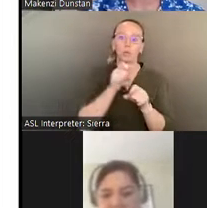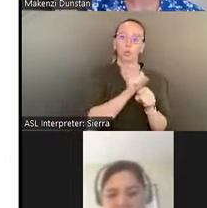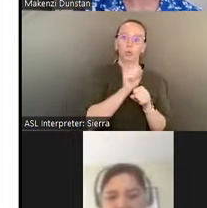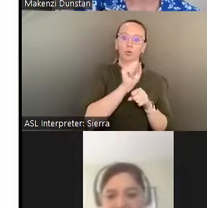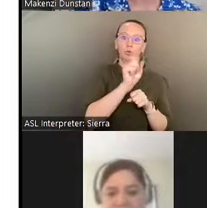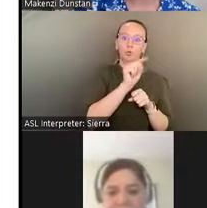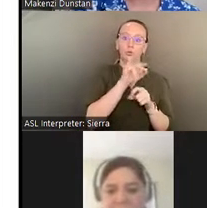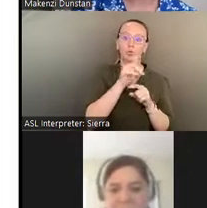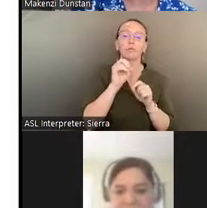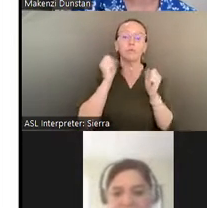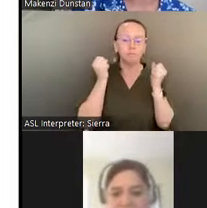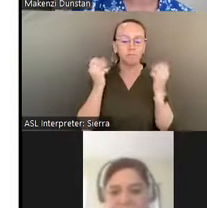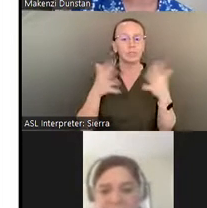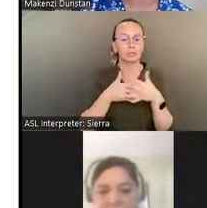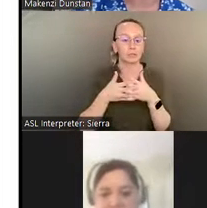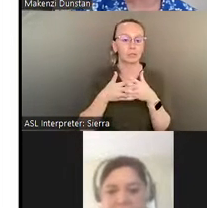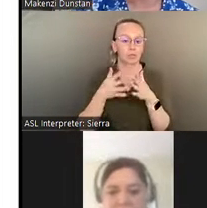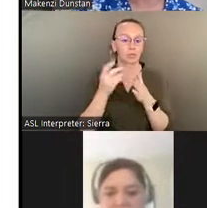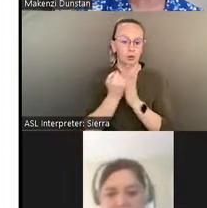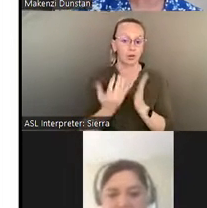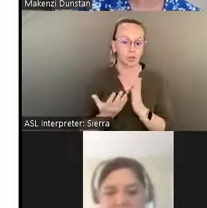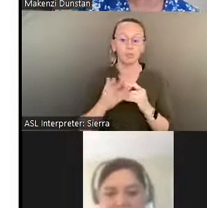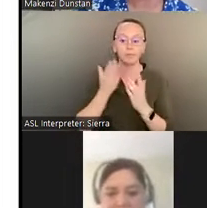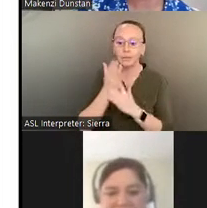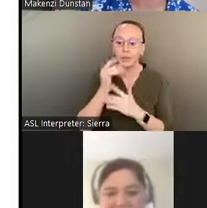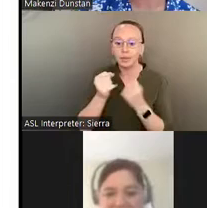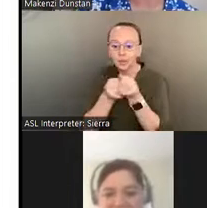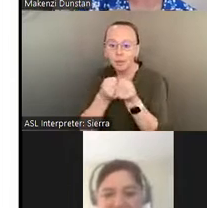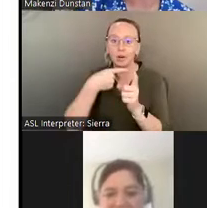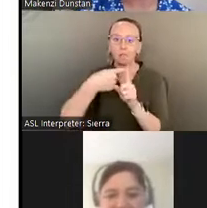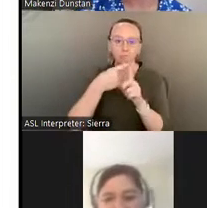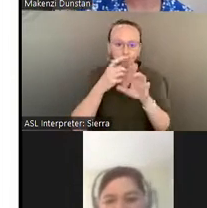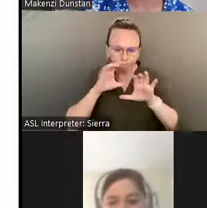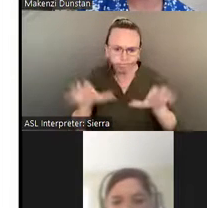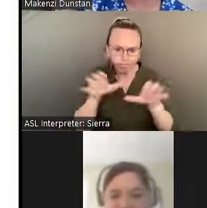Through its support and advocacy, HAHS is helping to preserve the nation's legacy of